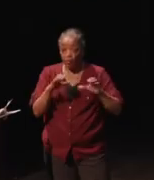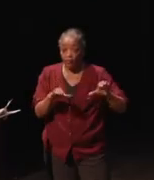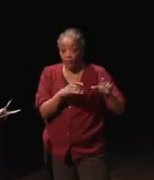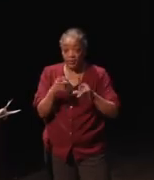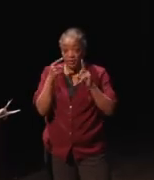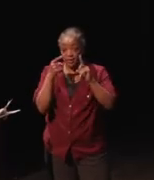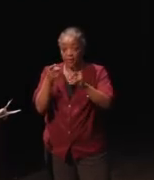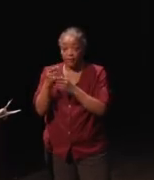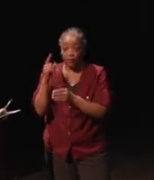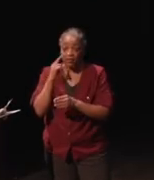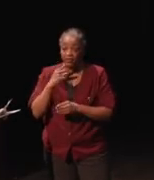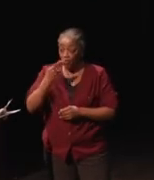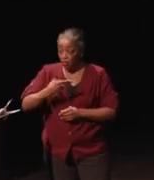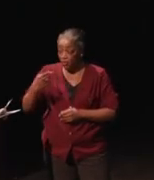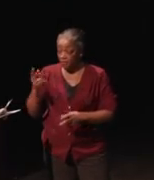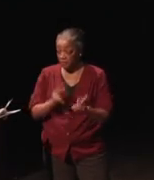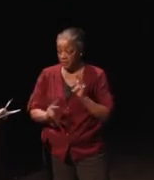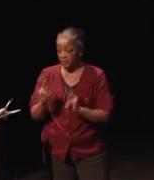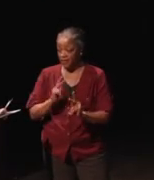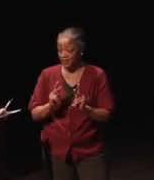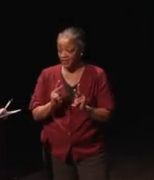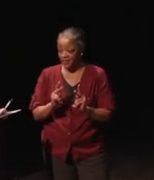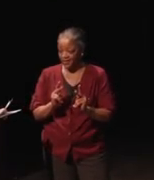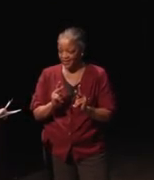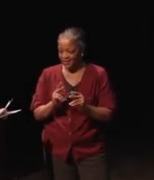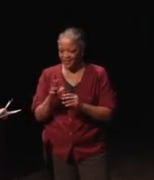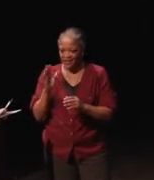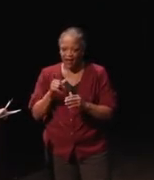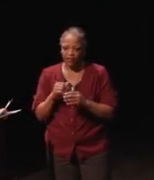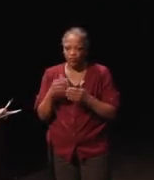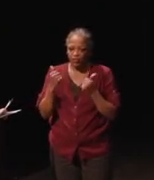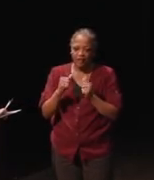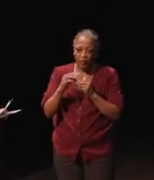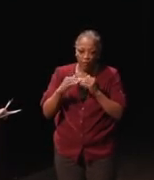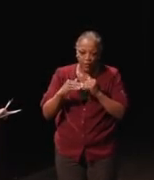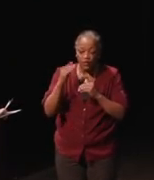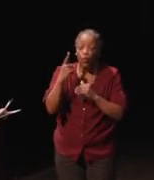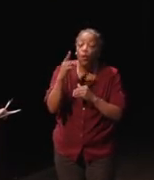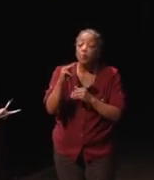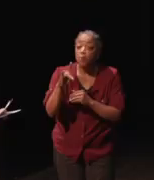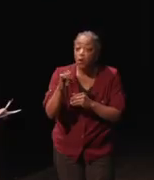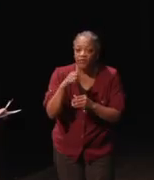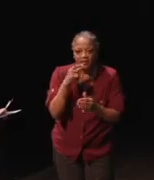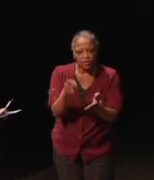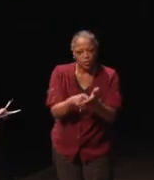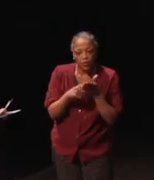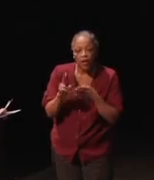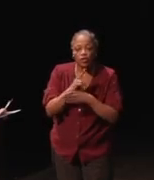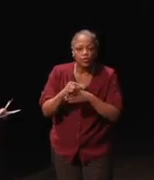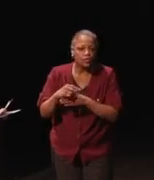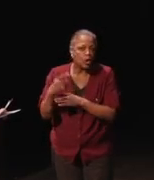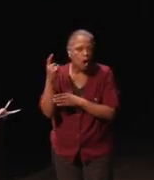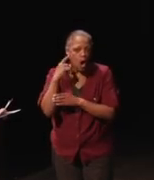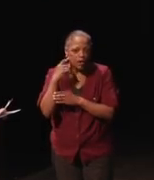people who are deaf or hard of hearing. Similarly, you have to apply for least one mode that doesn't require use or auditory perception.